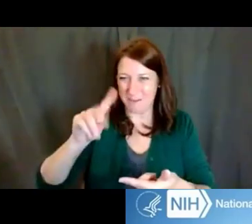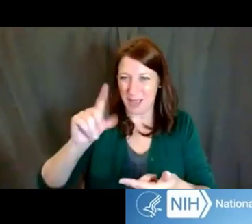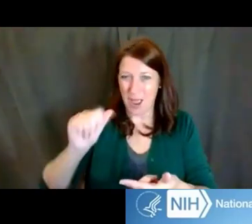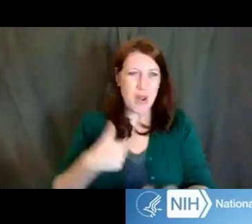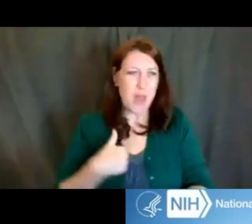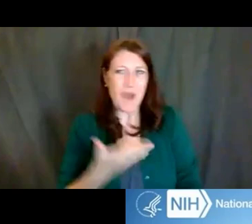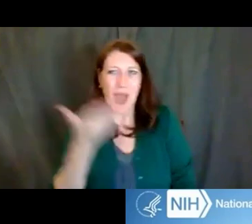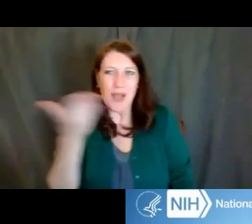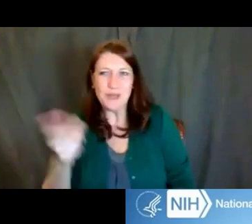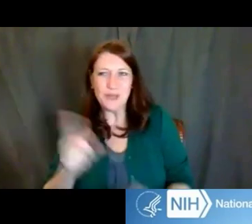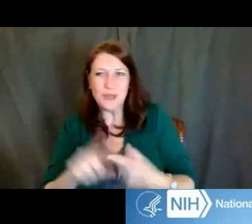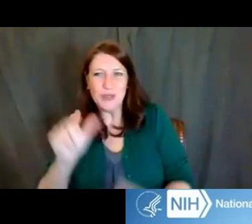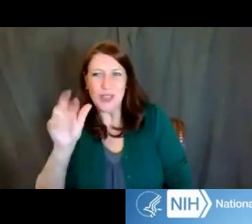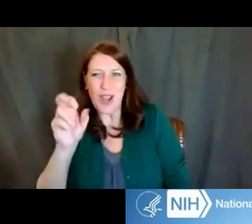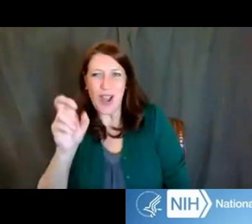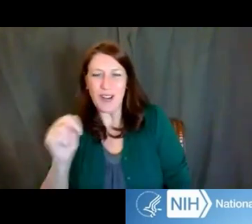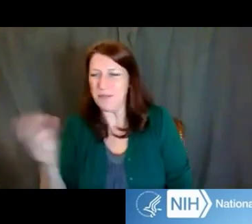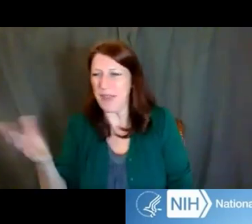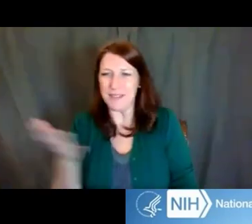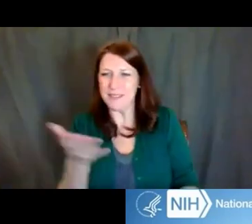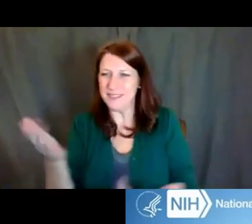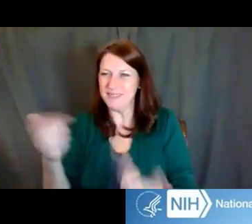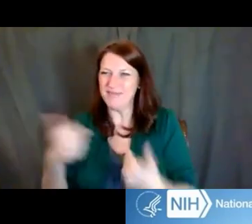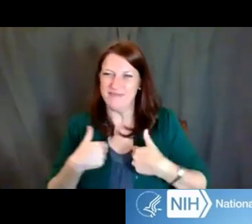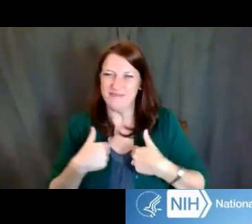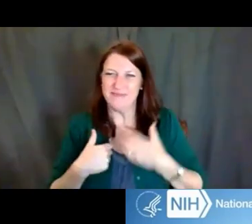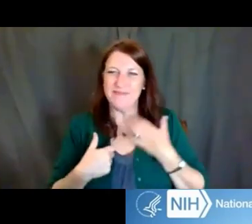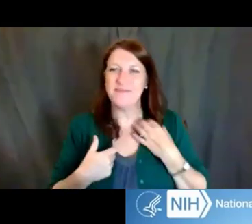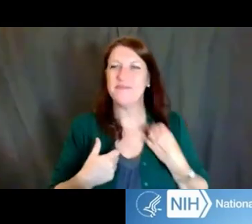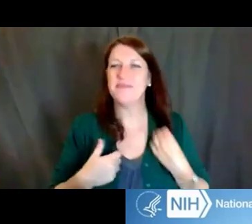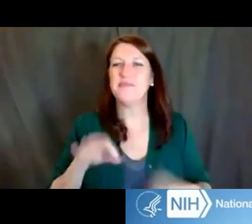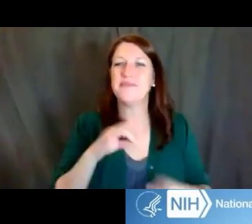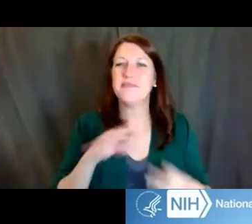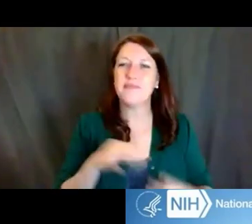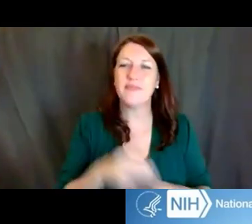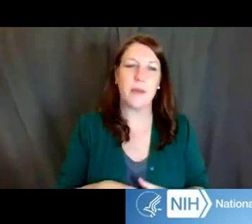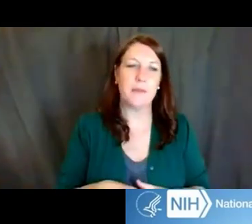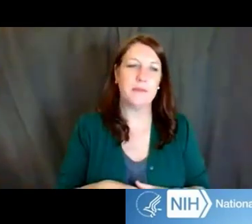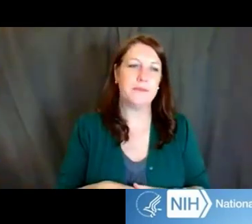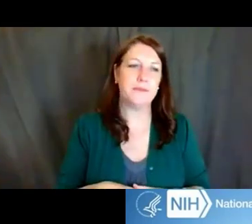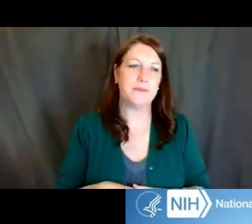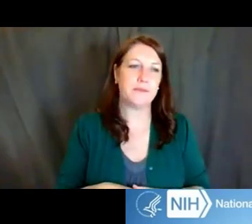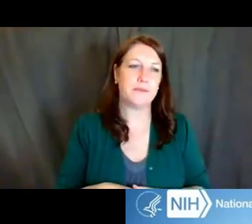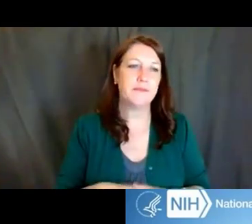to let Lauren go. No, I'm happy to talk about it. And I will tell you, this is just based on all of the reviews of K-awards